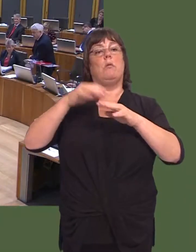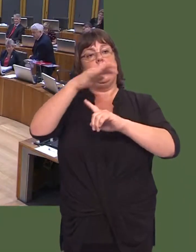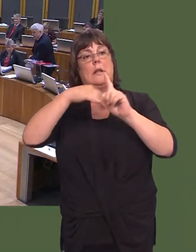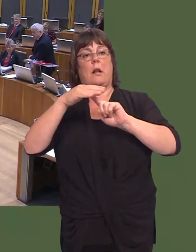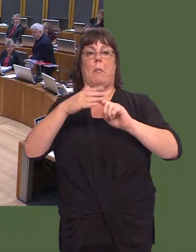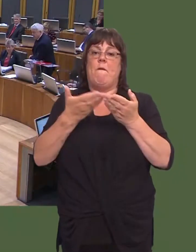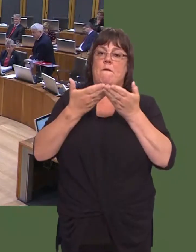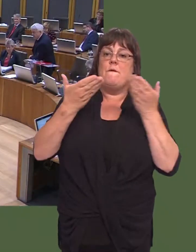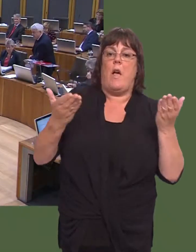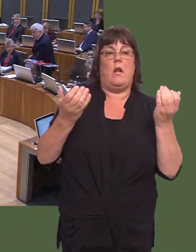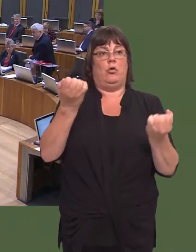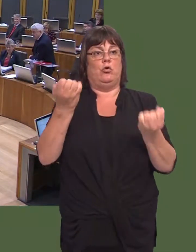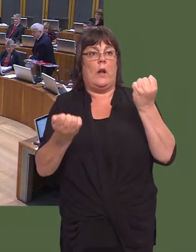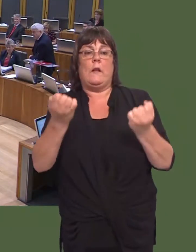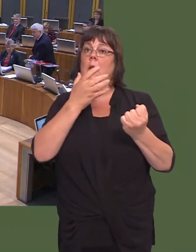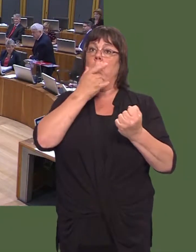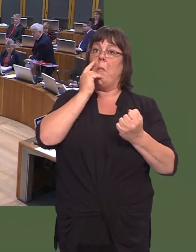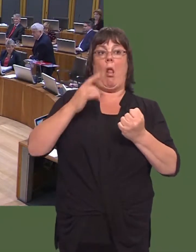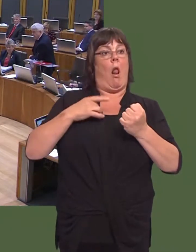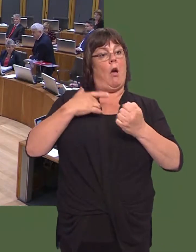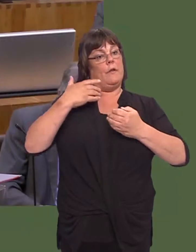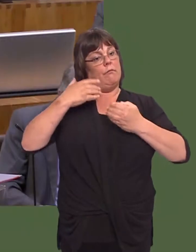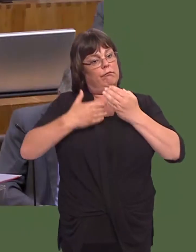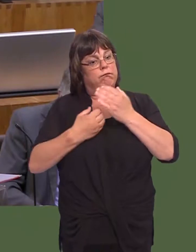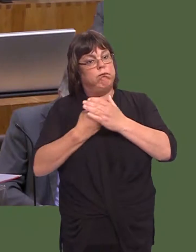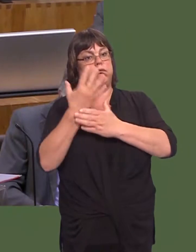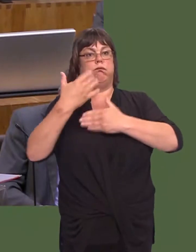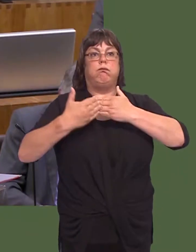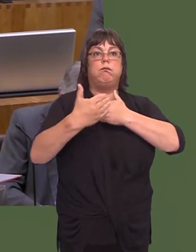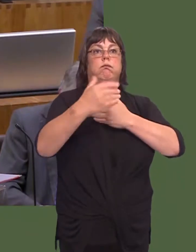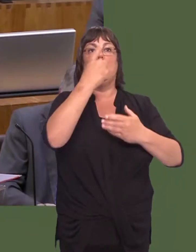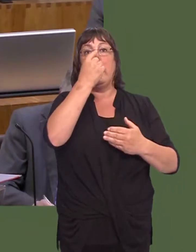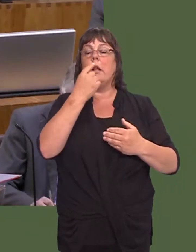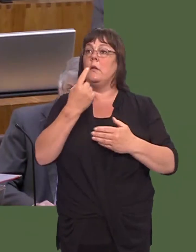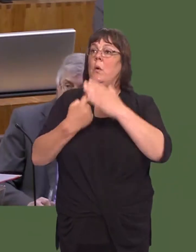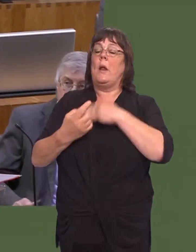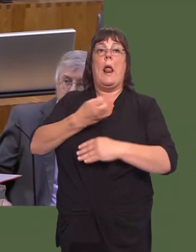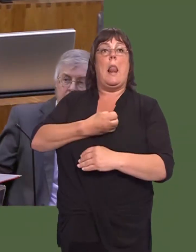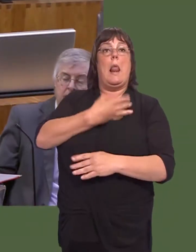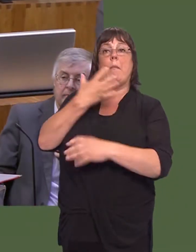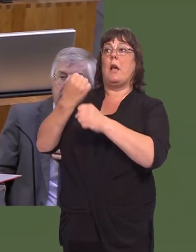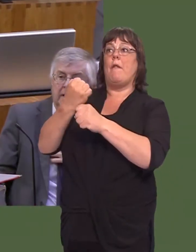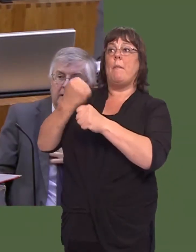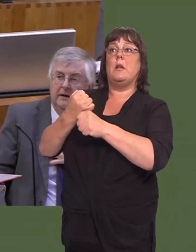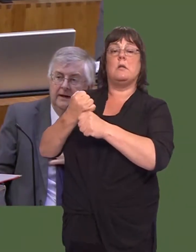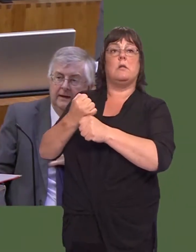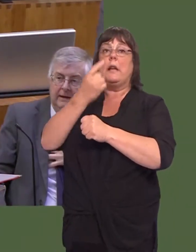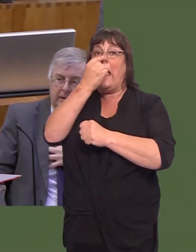and where people have the opportunities they need to flourish in the future. Only a Labour Government in the UK can do that.